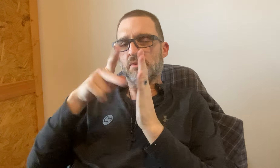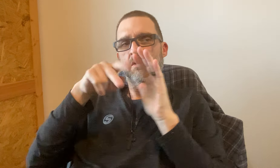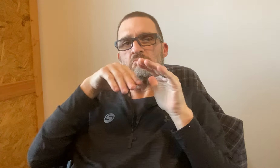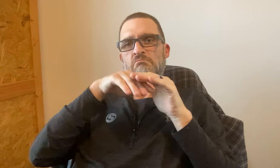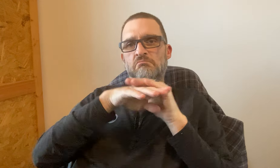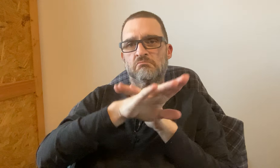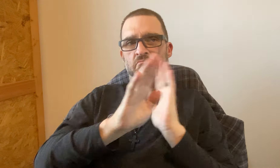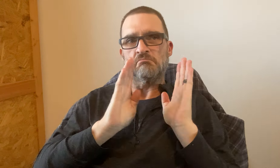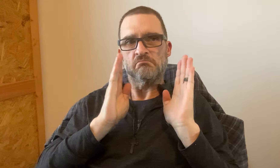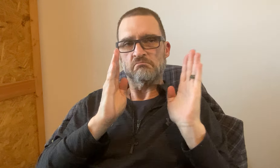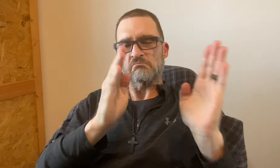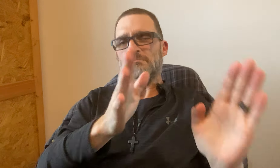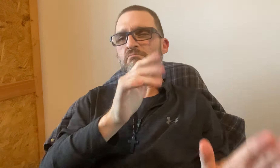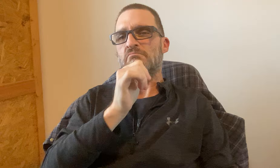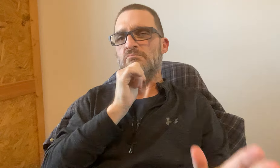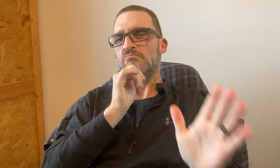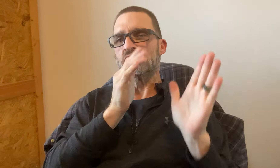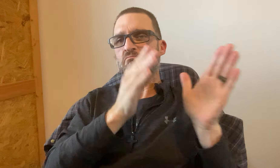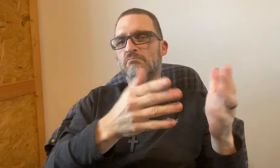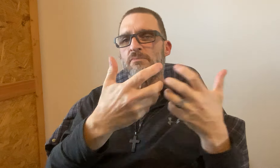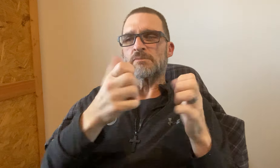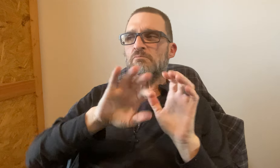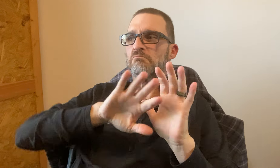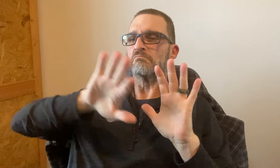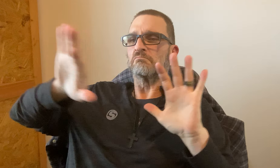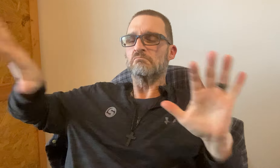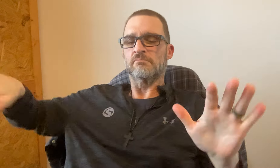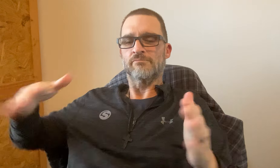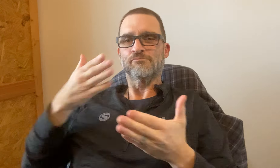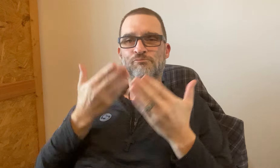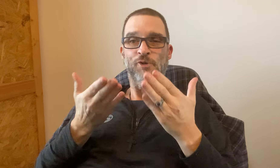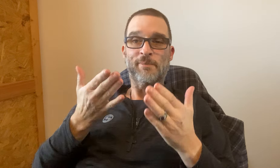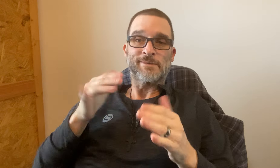You had to pay and register to get in - Private area which was separate from rest of the place.